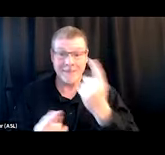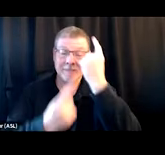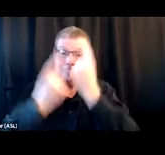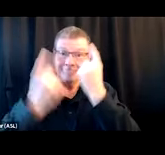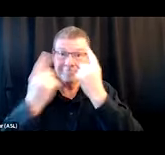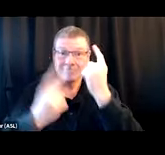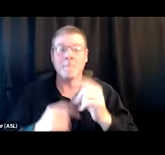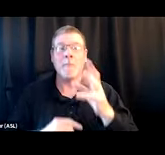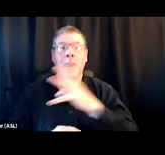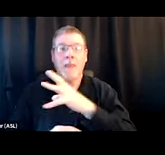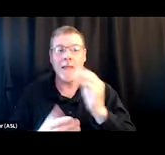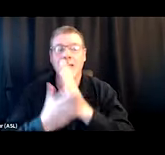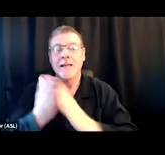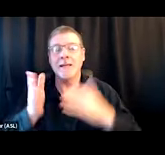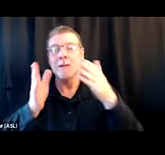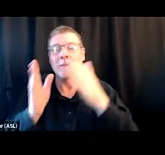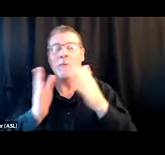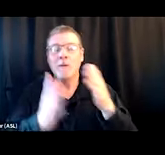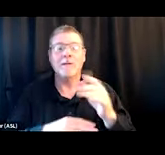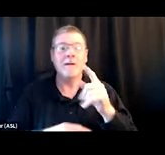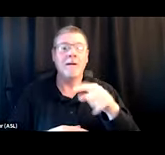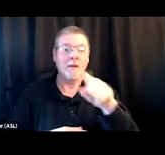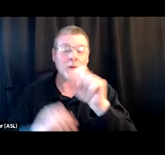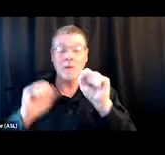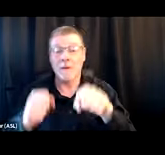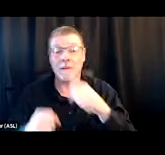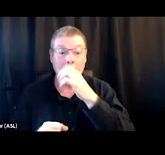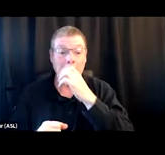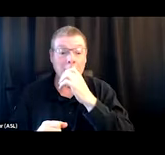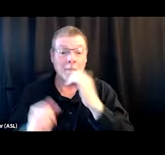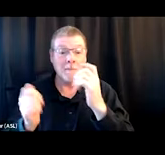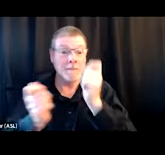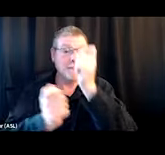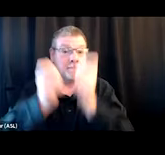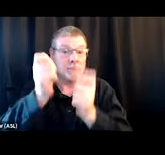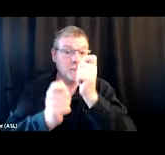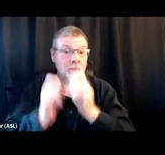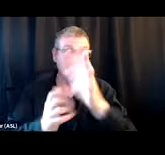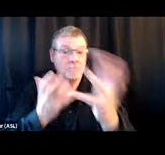and some ways that you can adjust your programming to meet people's needs,